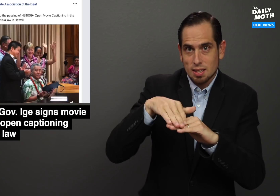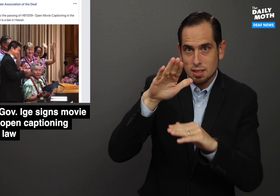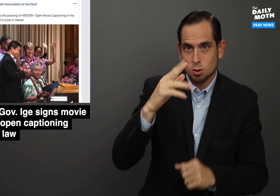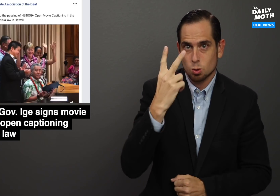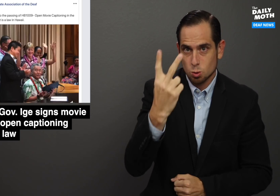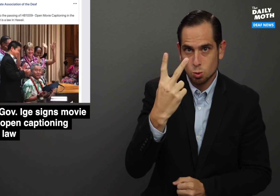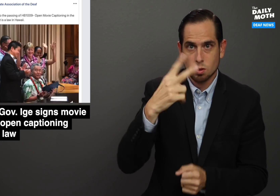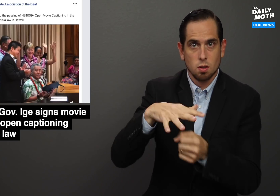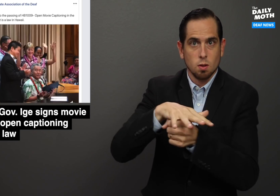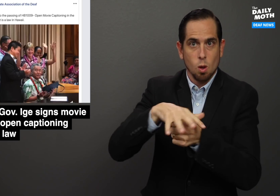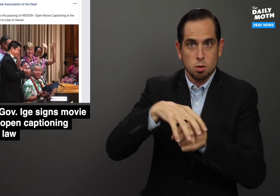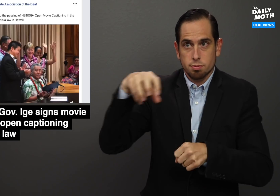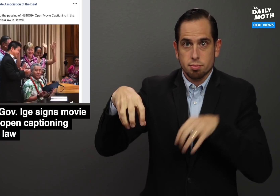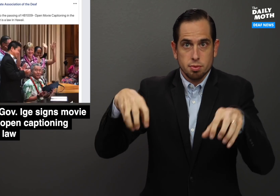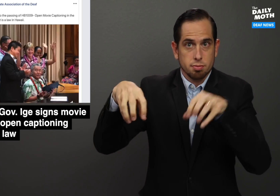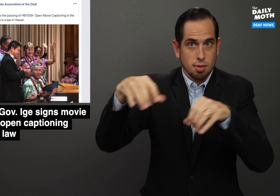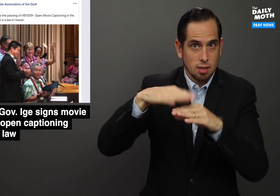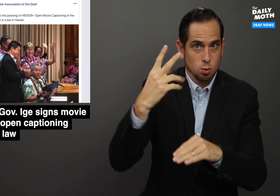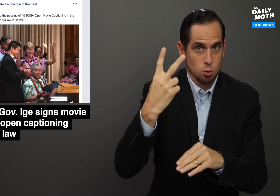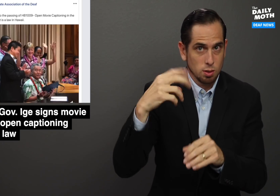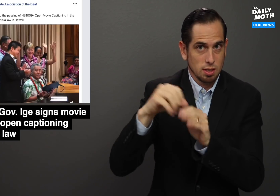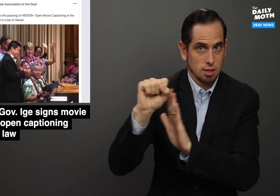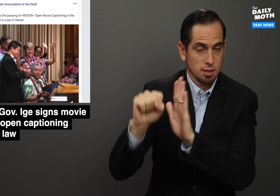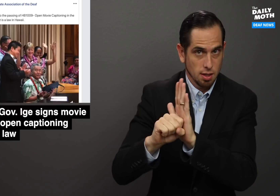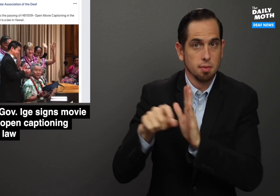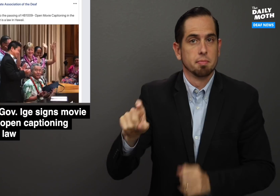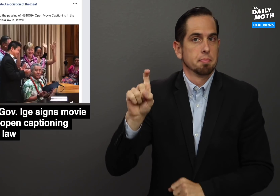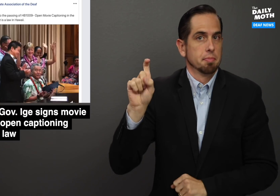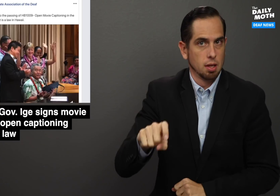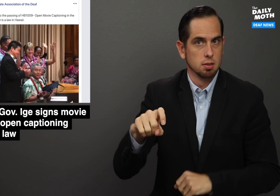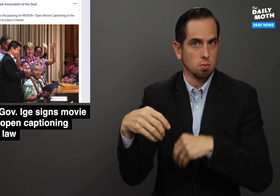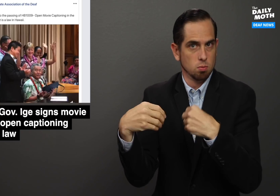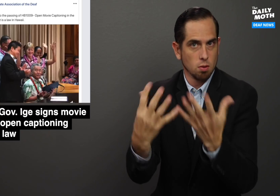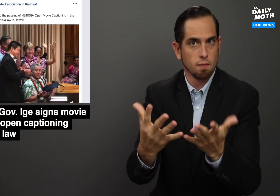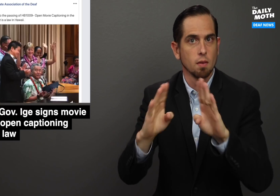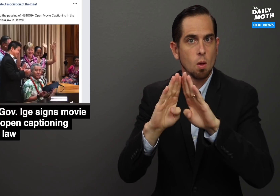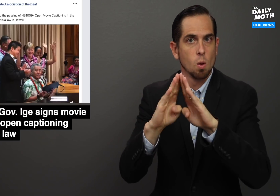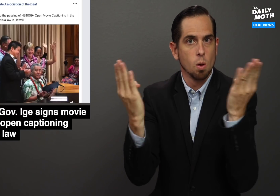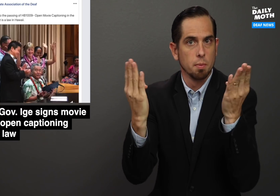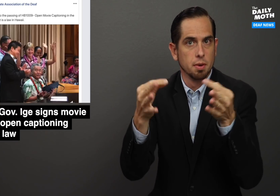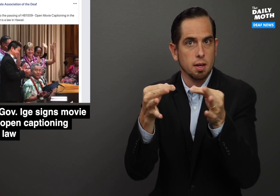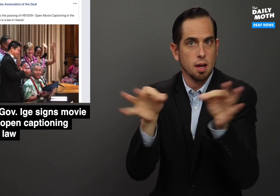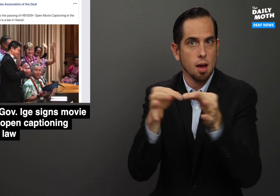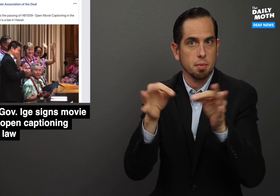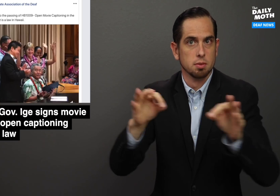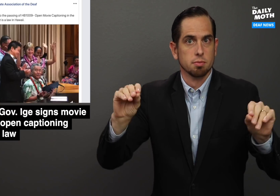two locations in the state to provide open captioning